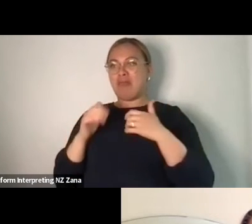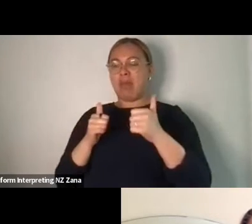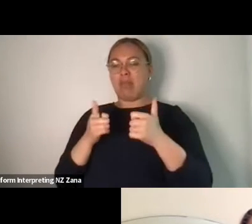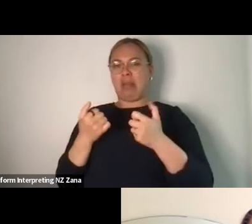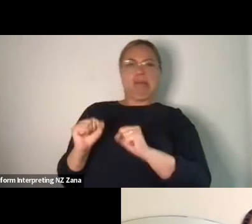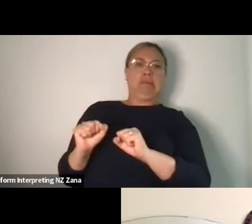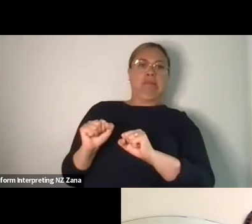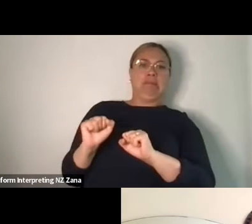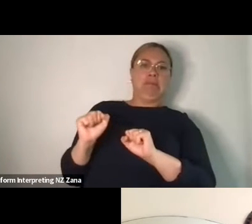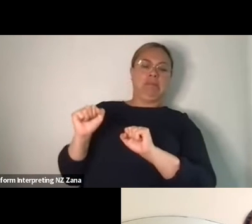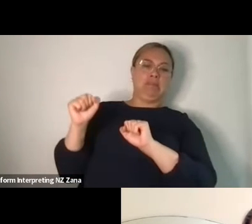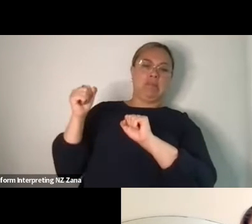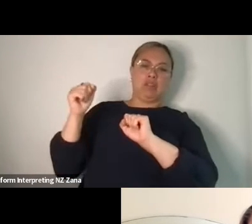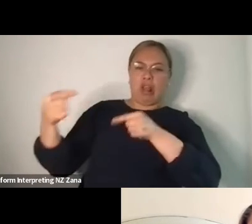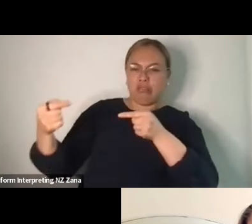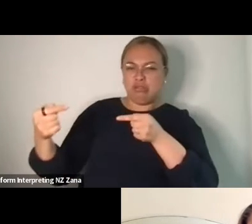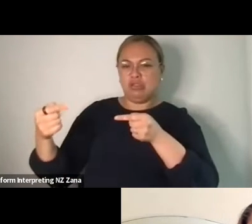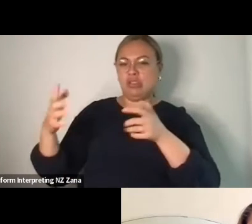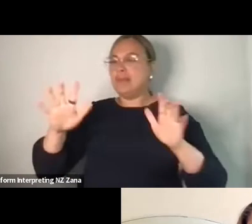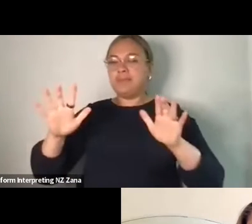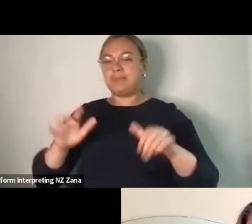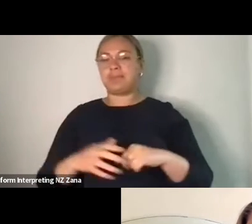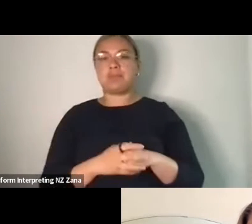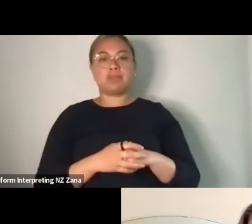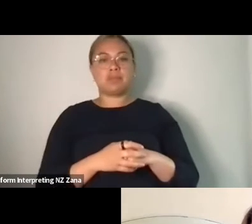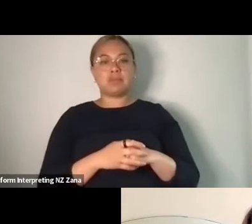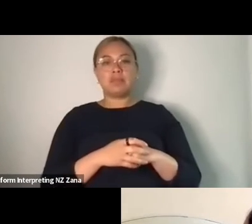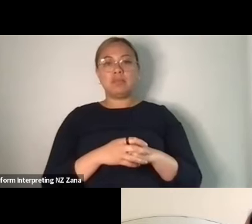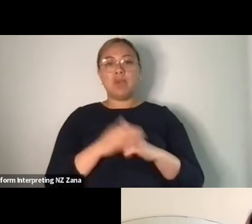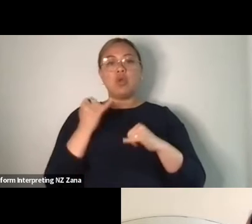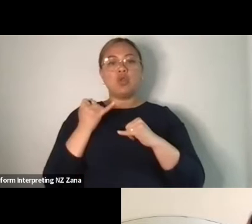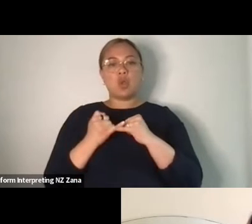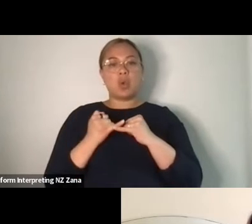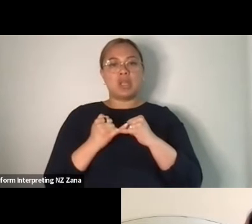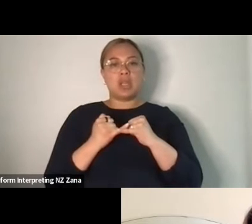Yeah, and you talked about communication being quite an important component as well.